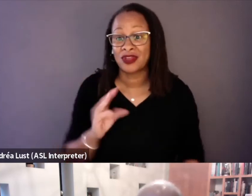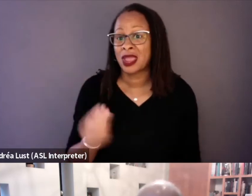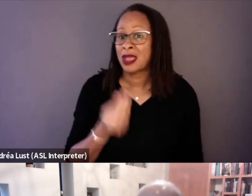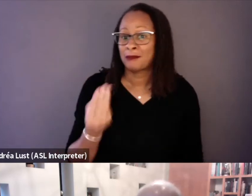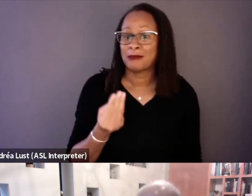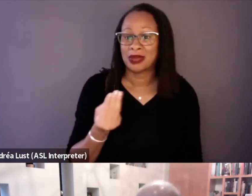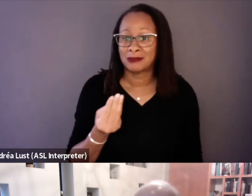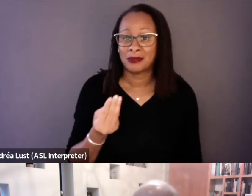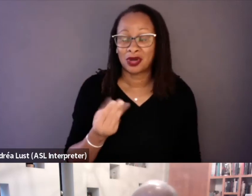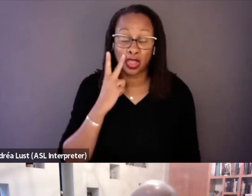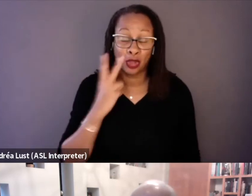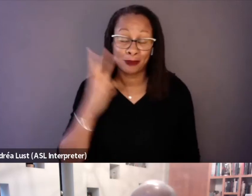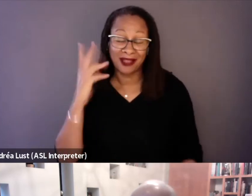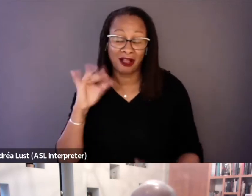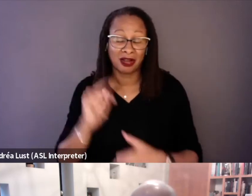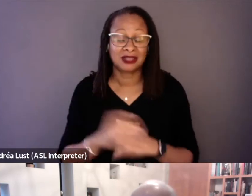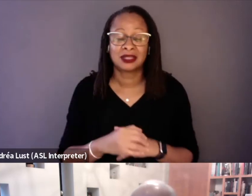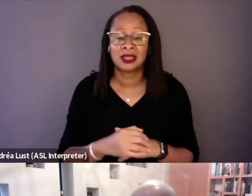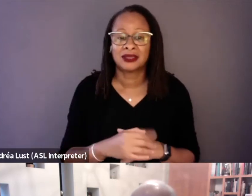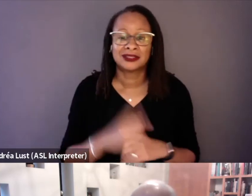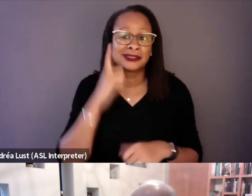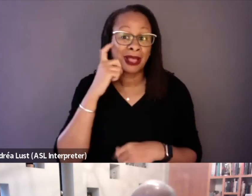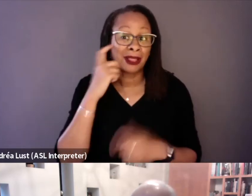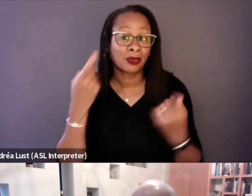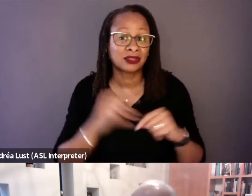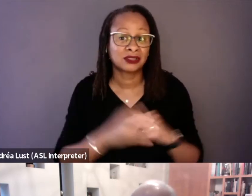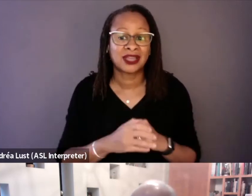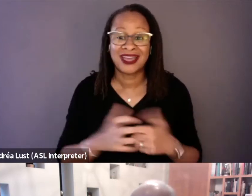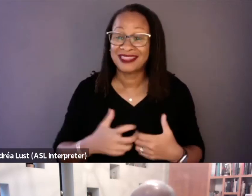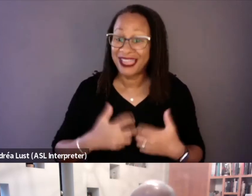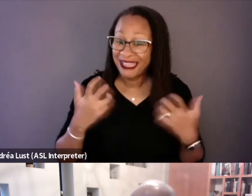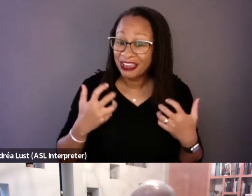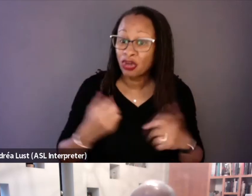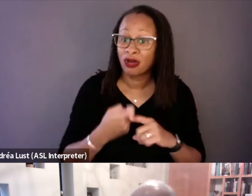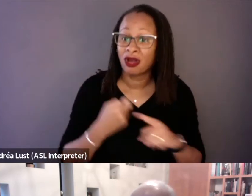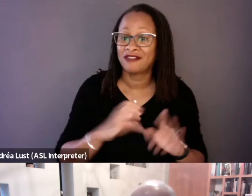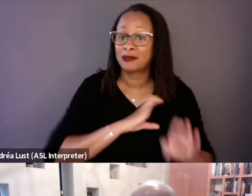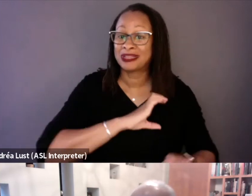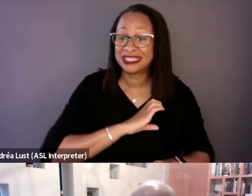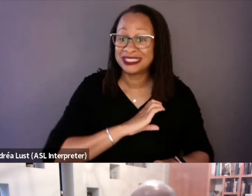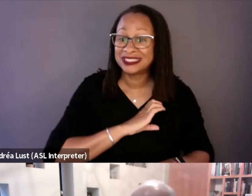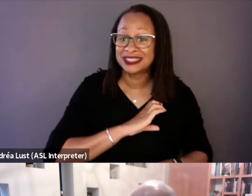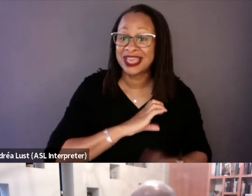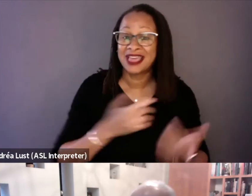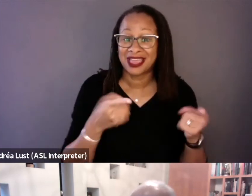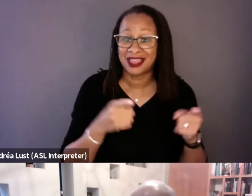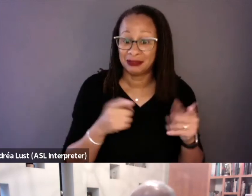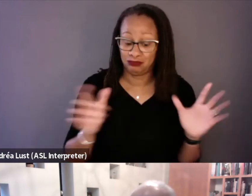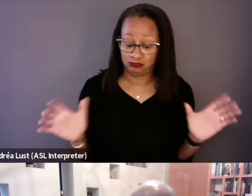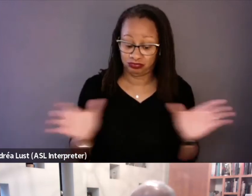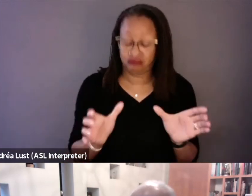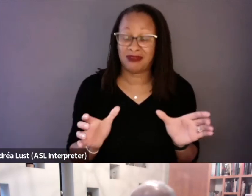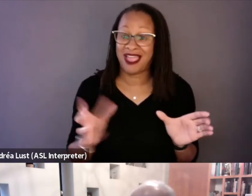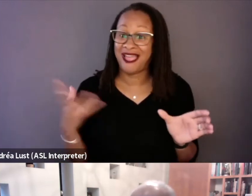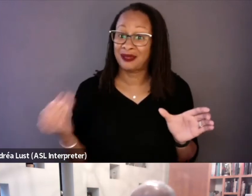and speculate it, but the anger of the police force that had gathered outside of the prison to some extent